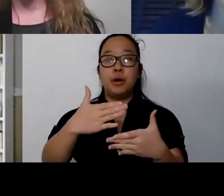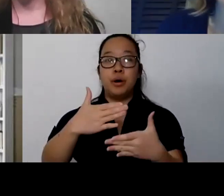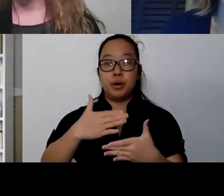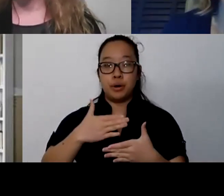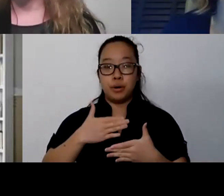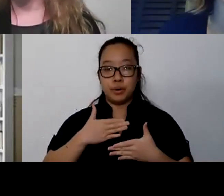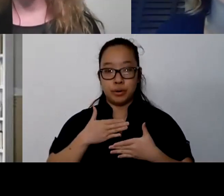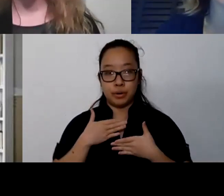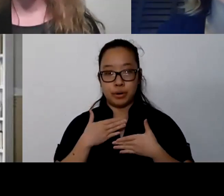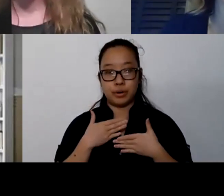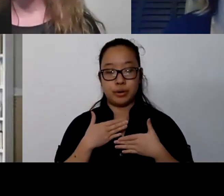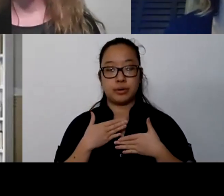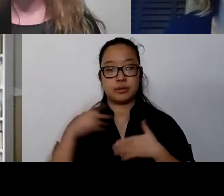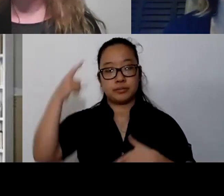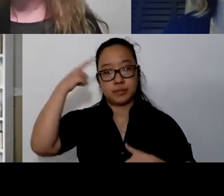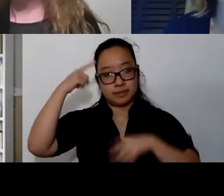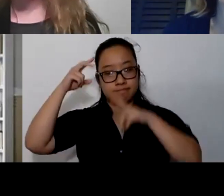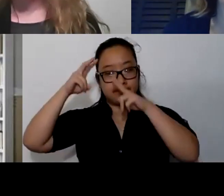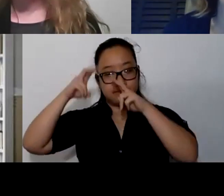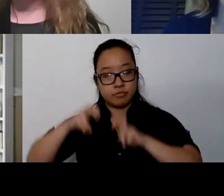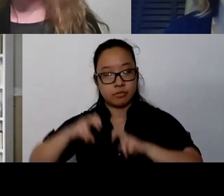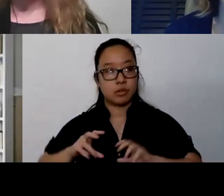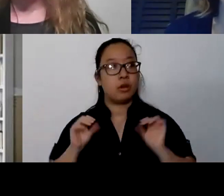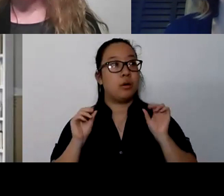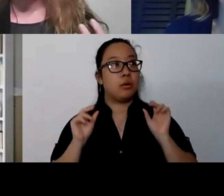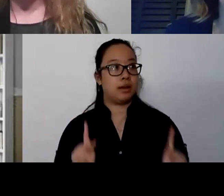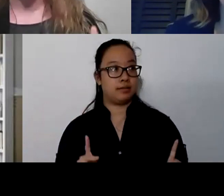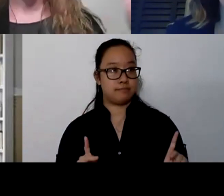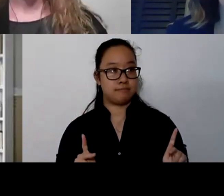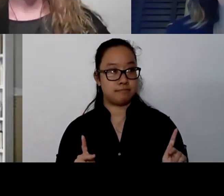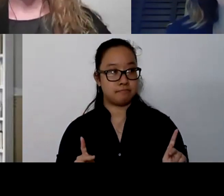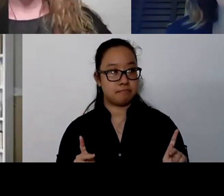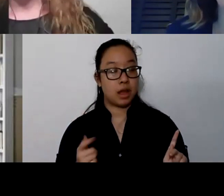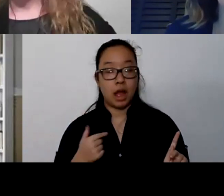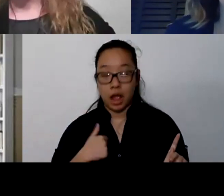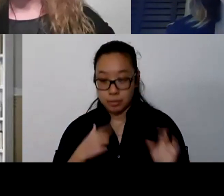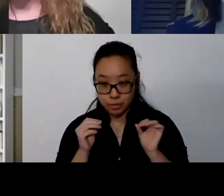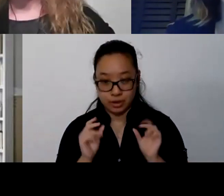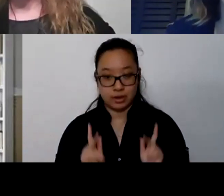and go, okay, where am I? So the other piece of our nervous system,